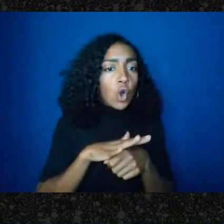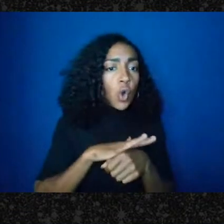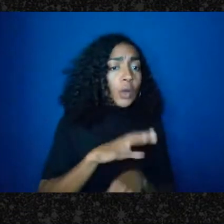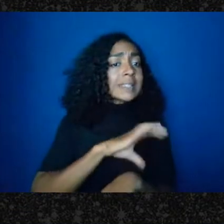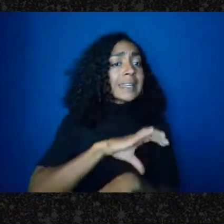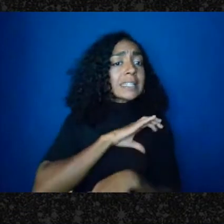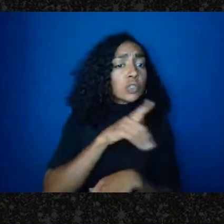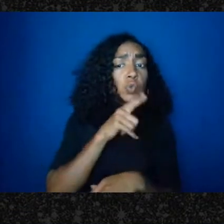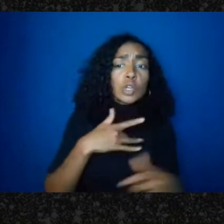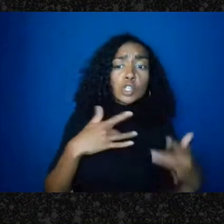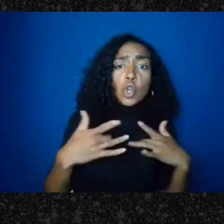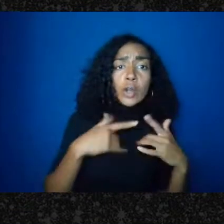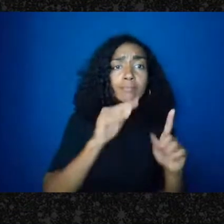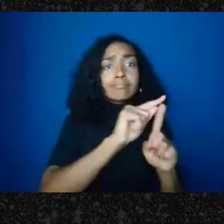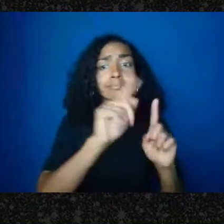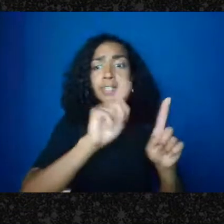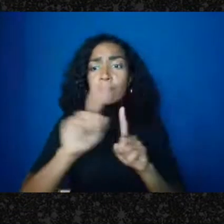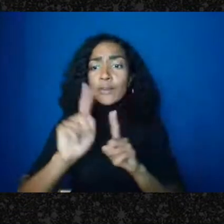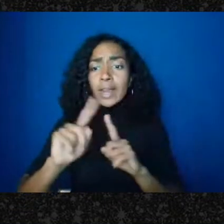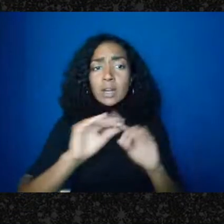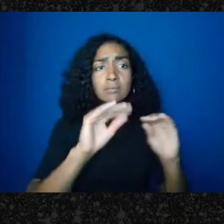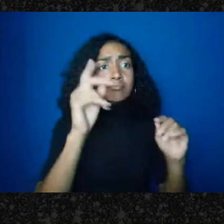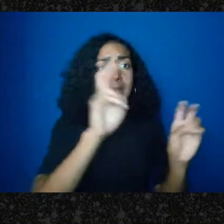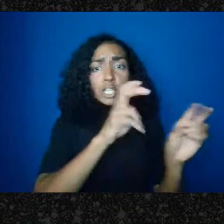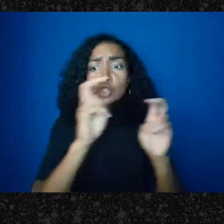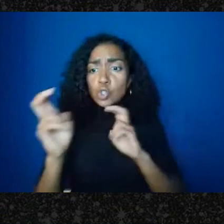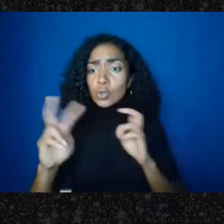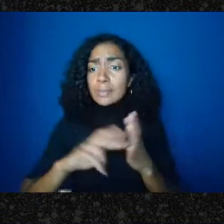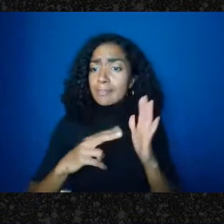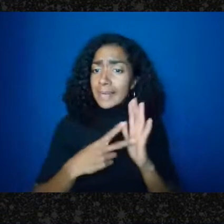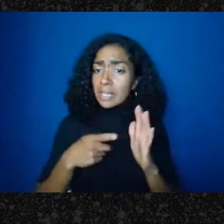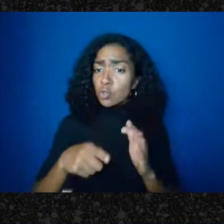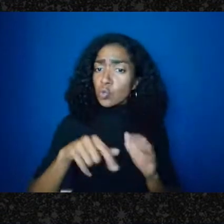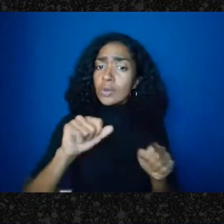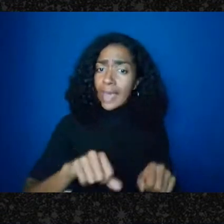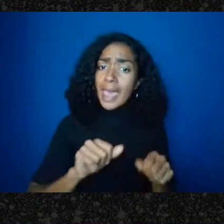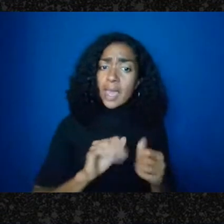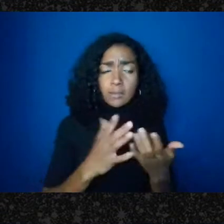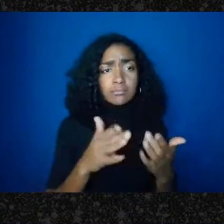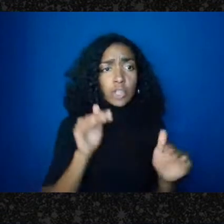things in your local town hall without having a nonprofit or having tax exemption. That's the